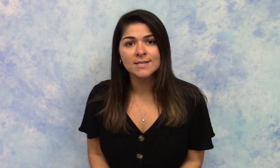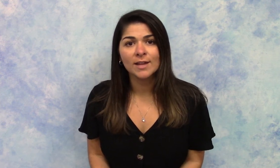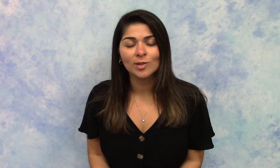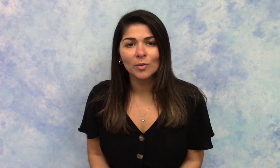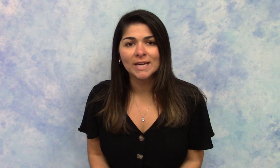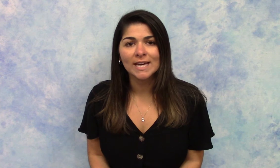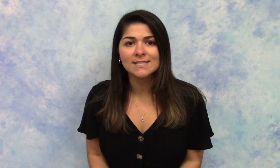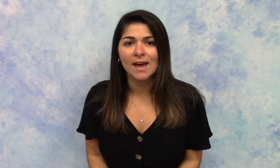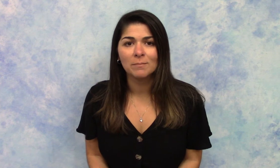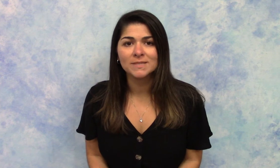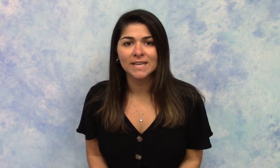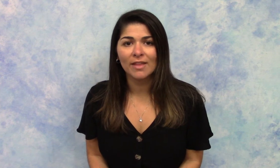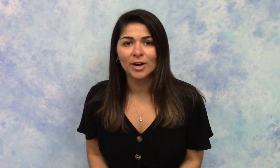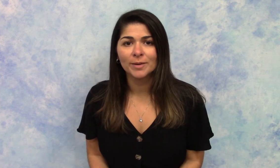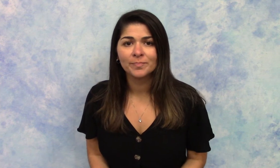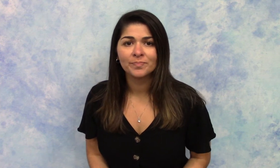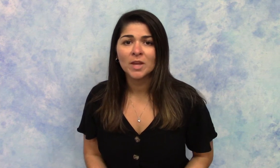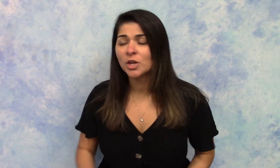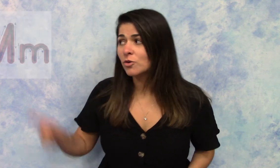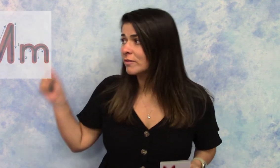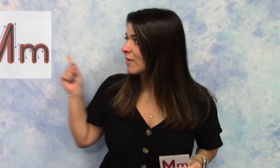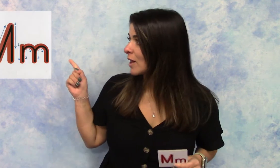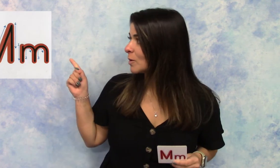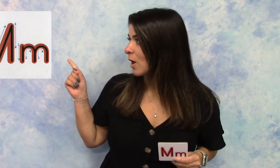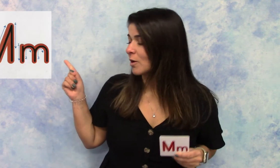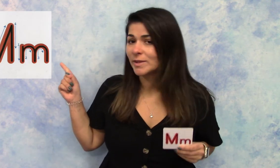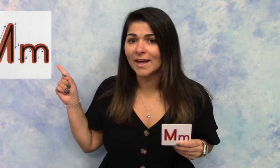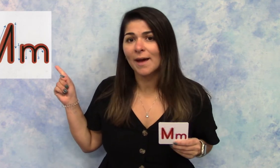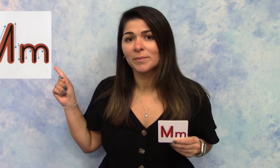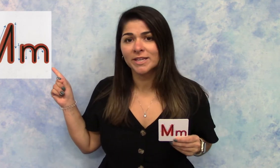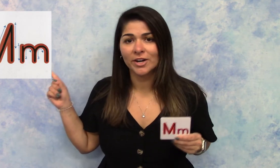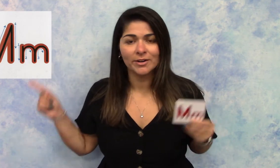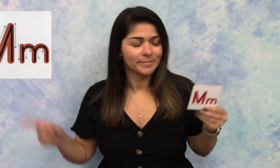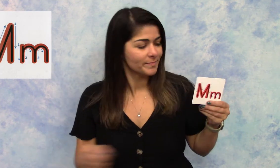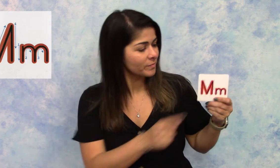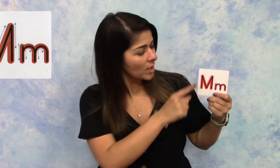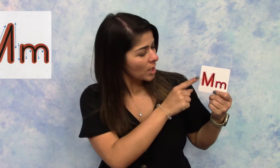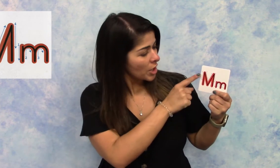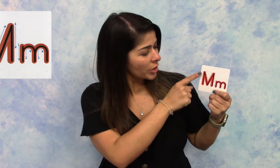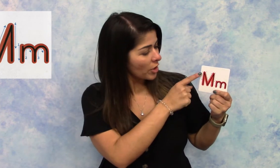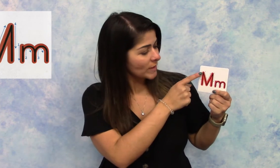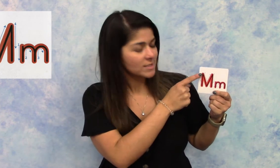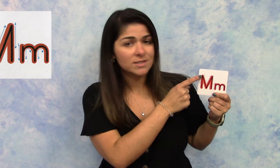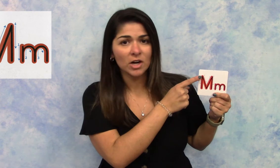and lowercase "M" together. You could follow along with the "M" here. You're going to start